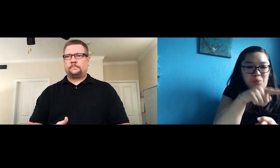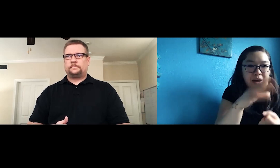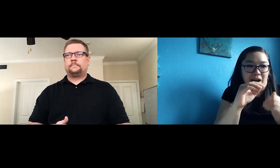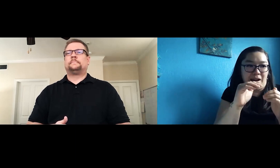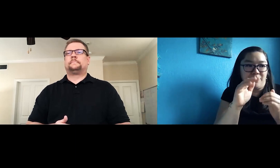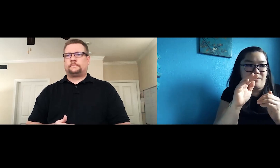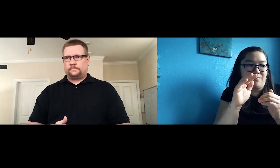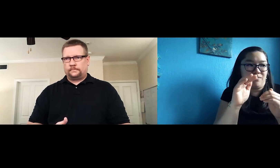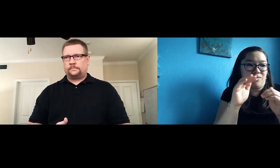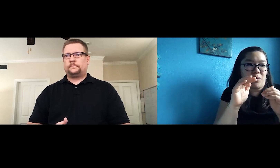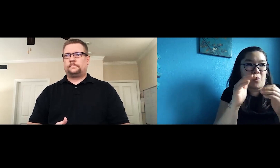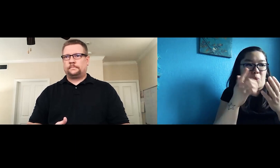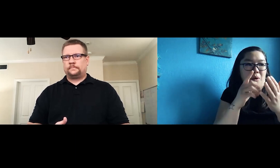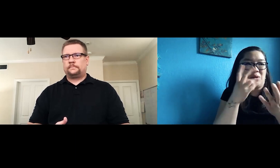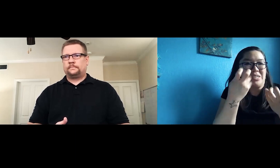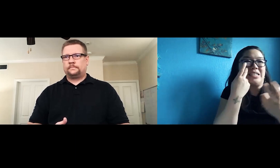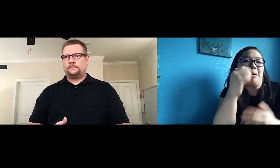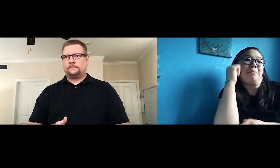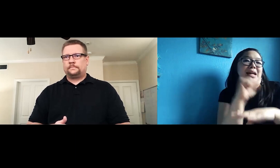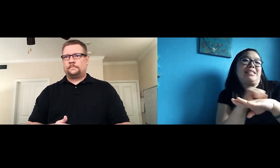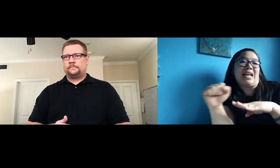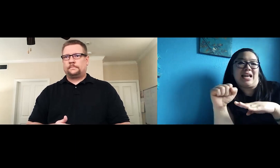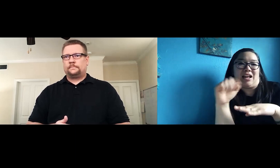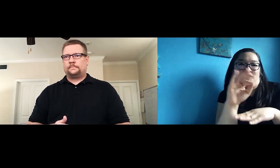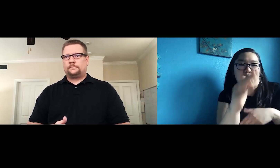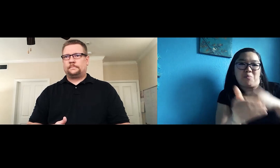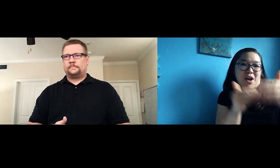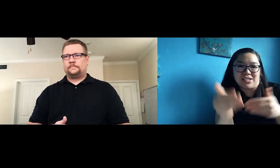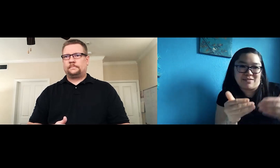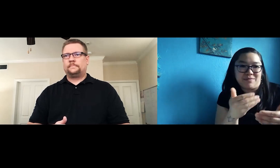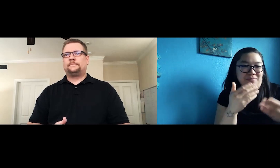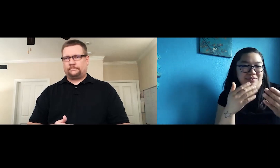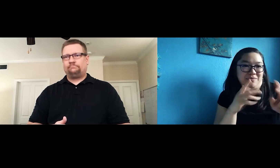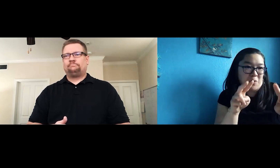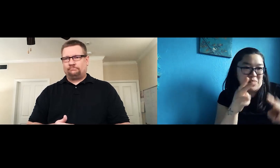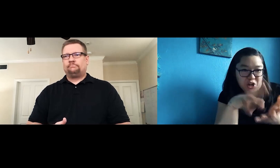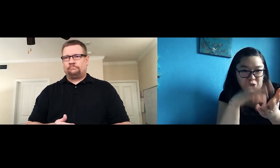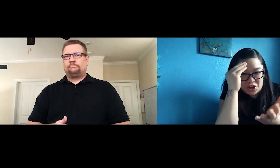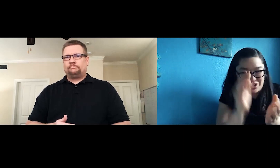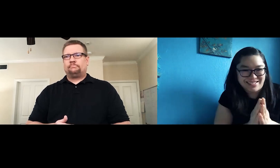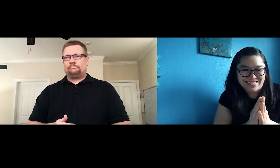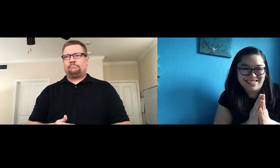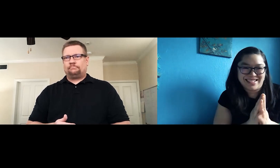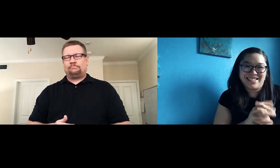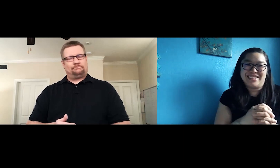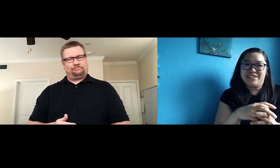And how we can support you. And I’d like to talk about the backstage experience and learn about your process. I’m excited to learn from you today.